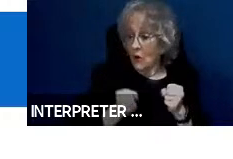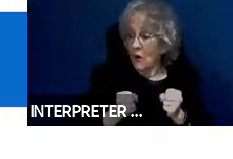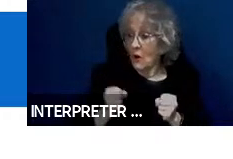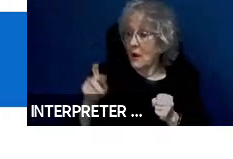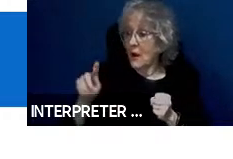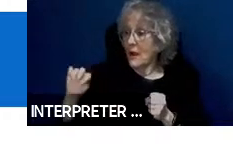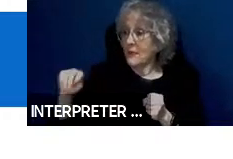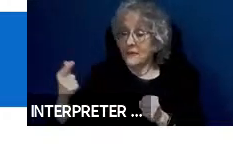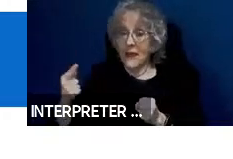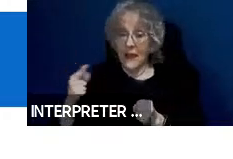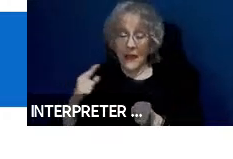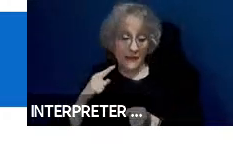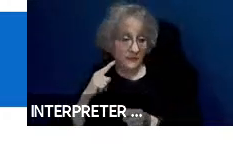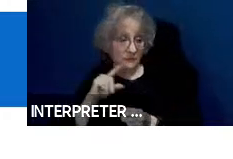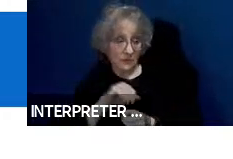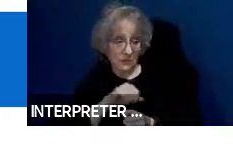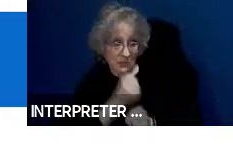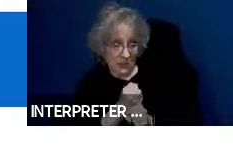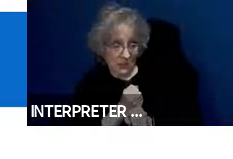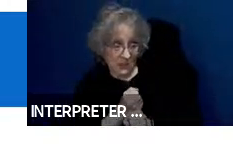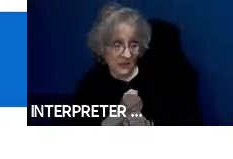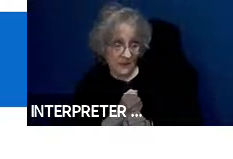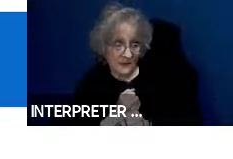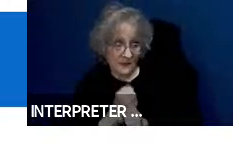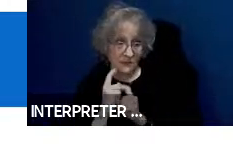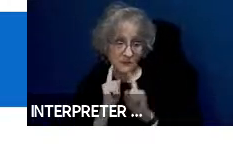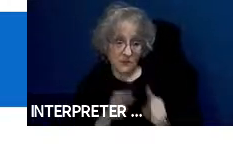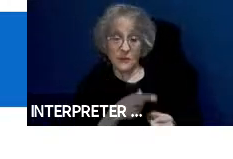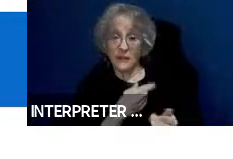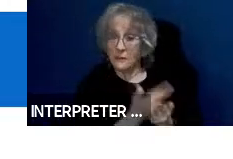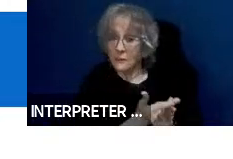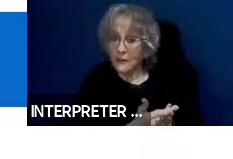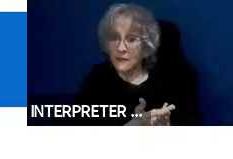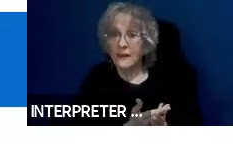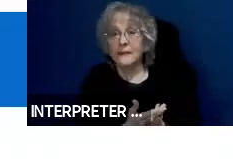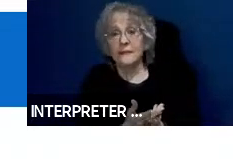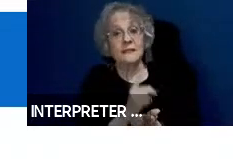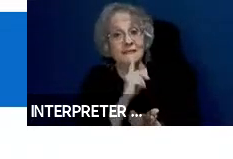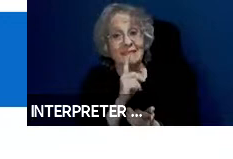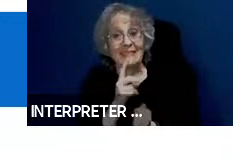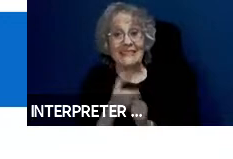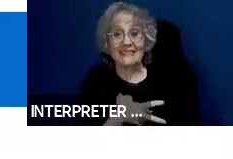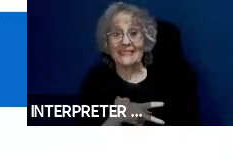someplace, they could literally kidnap you using a feature. So this is going to be hard to do.